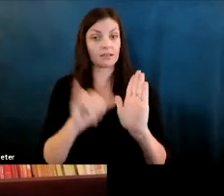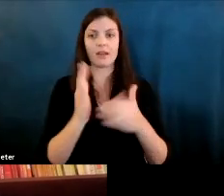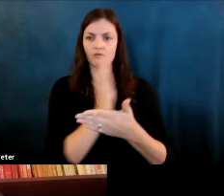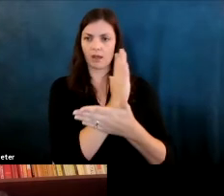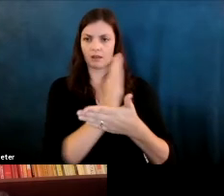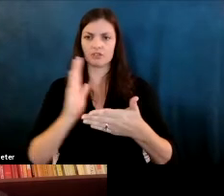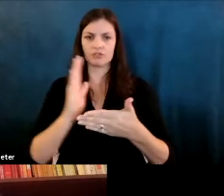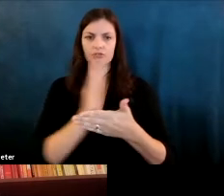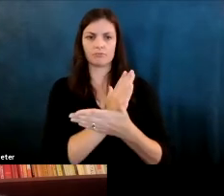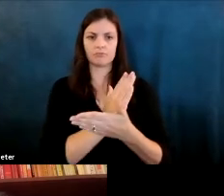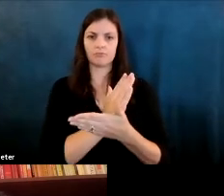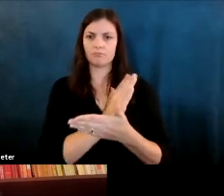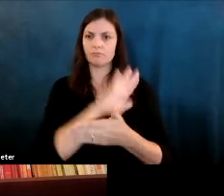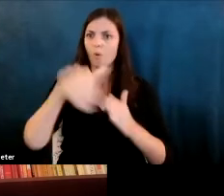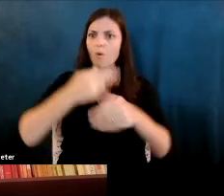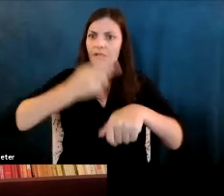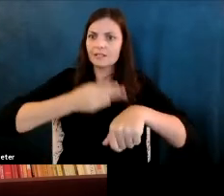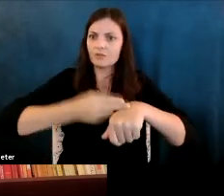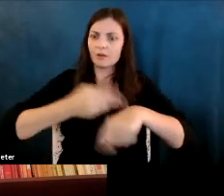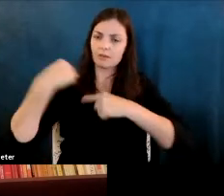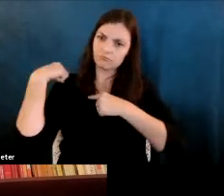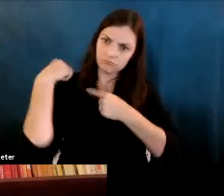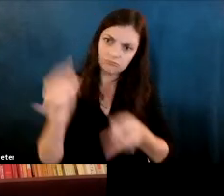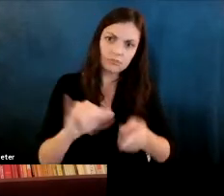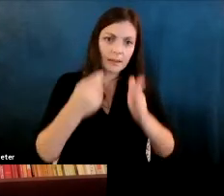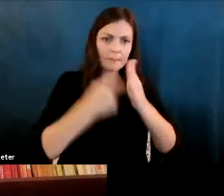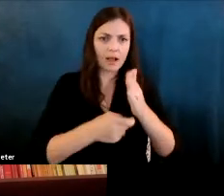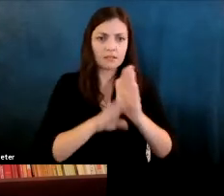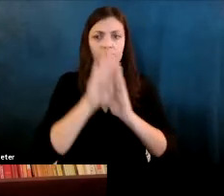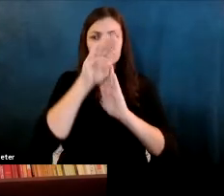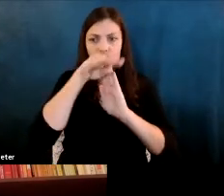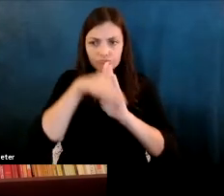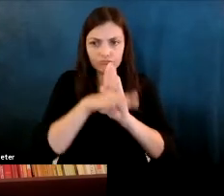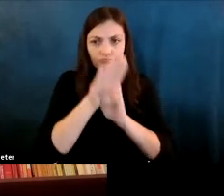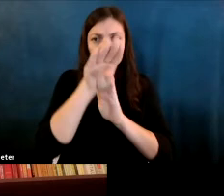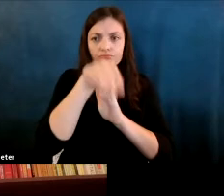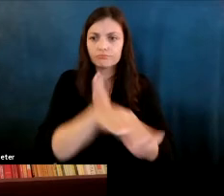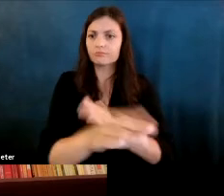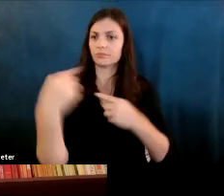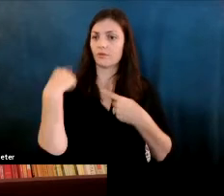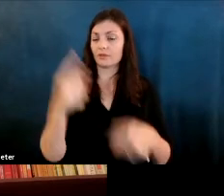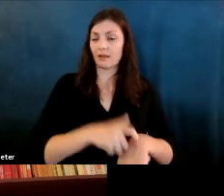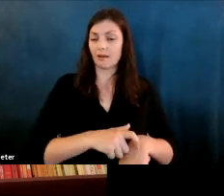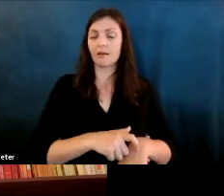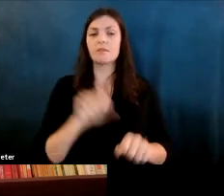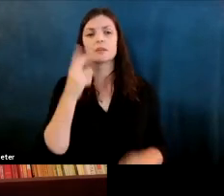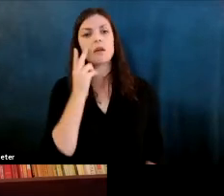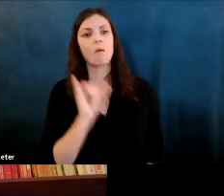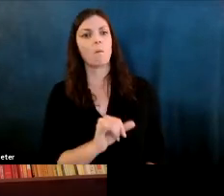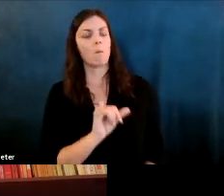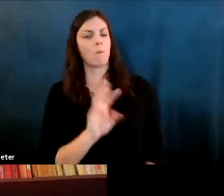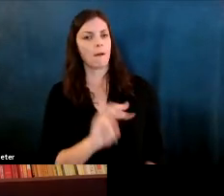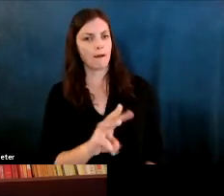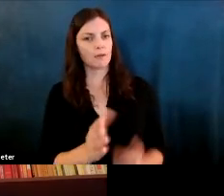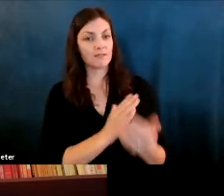Fernanda Viegas: And you can get the whole history of how this price fluctuated over time so maybe you can start to see oh wow even though it's fluctuating.